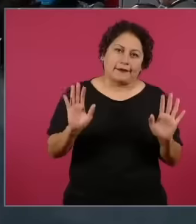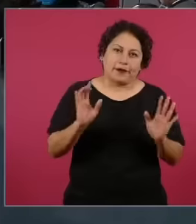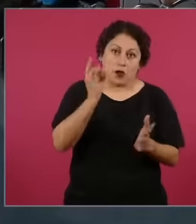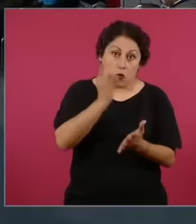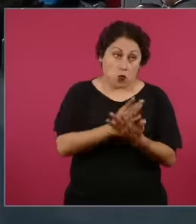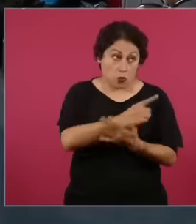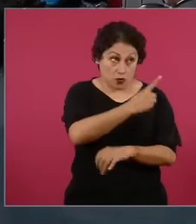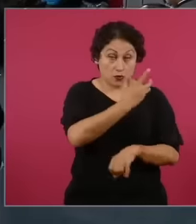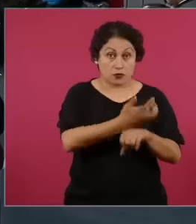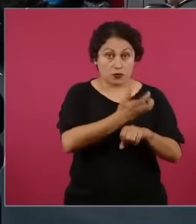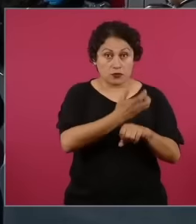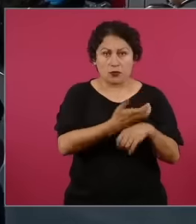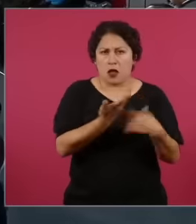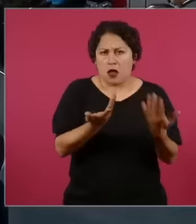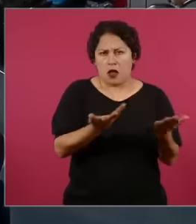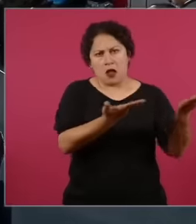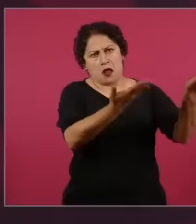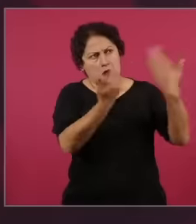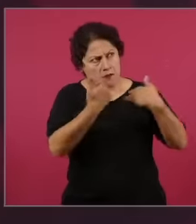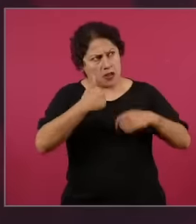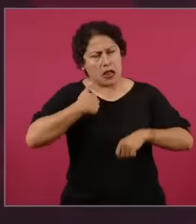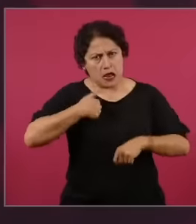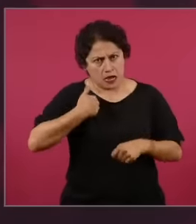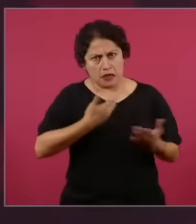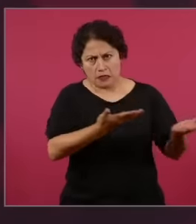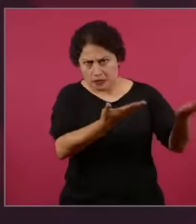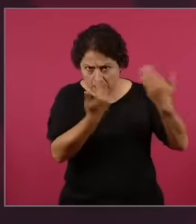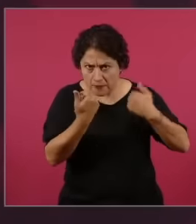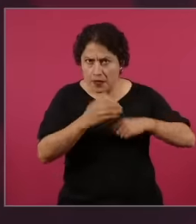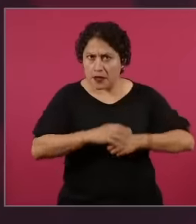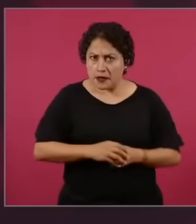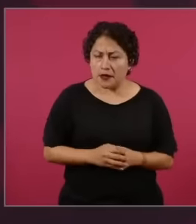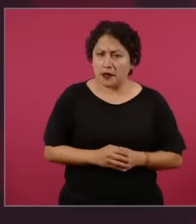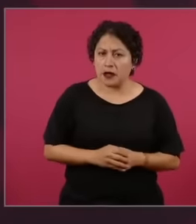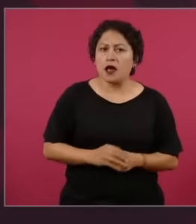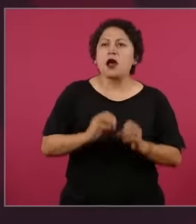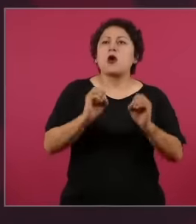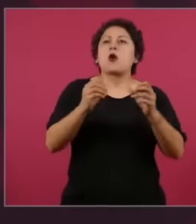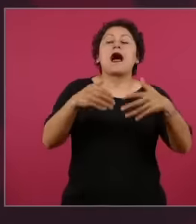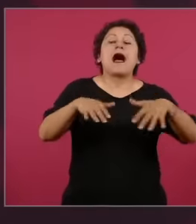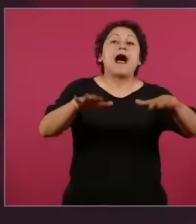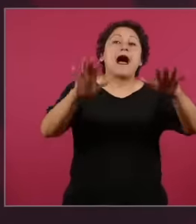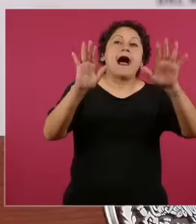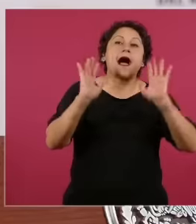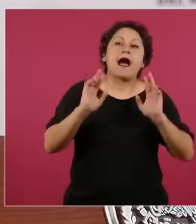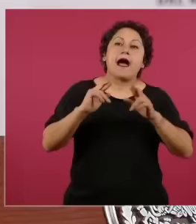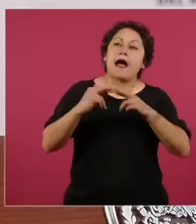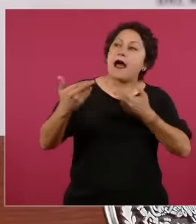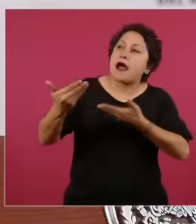that they come from Canada Ah but how We also have a commercial relationship with China that